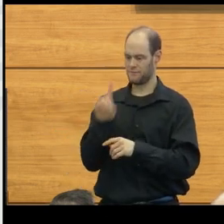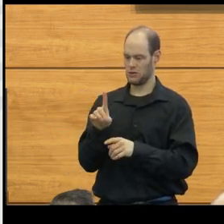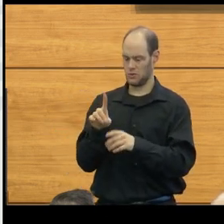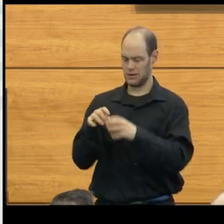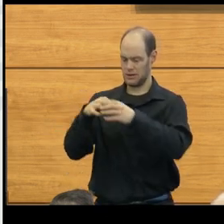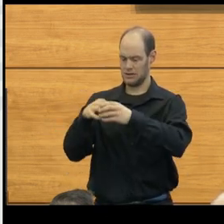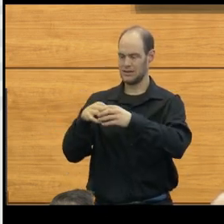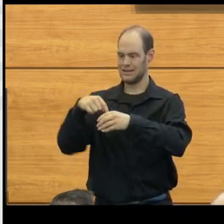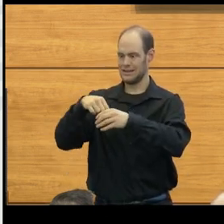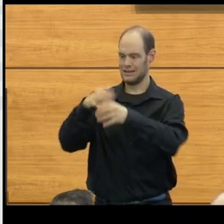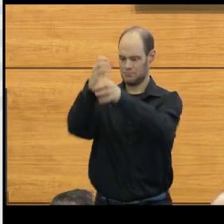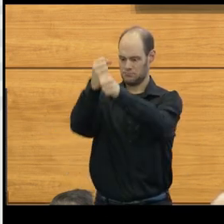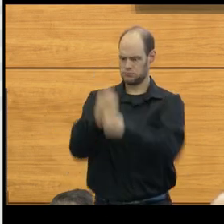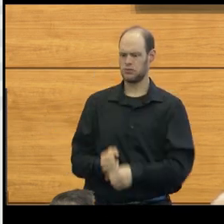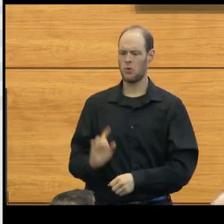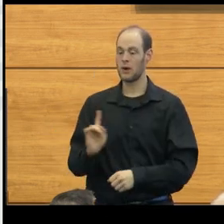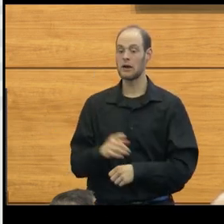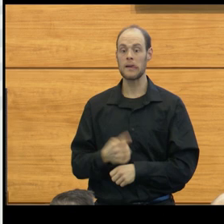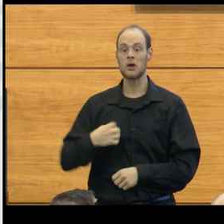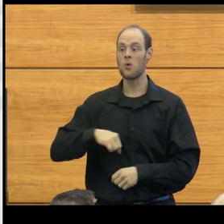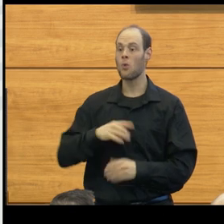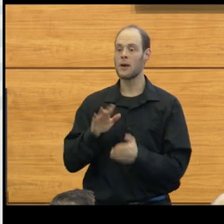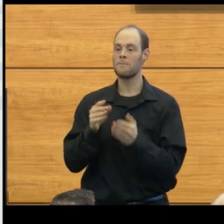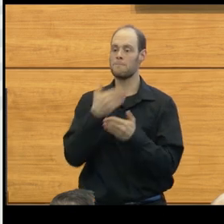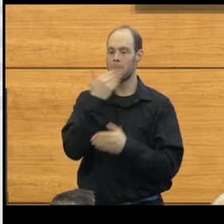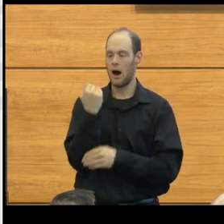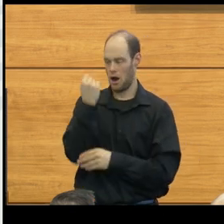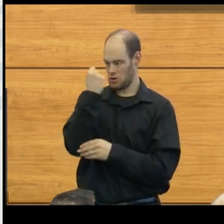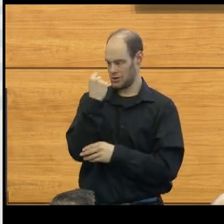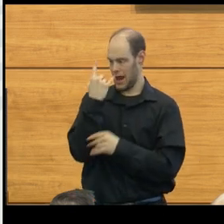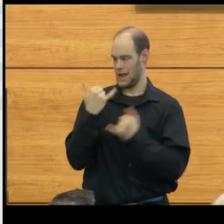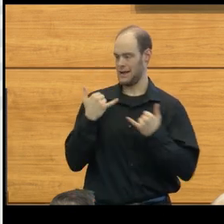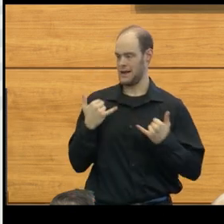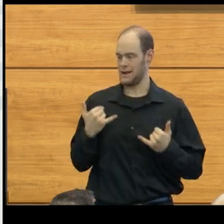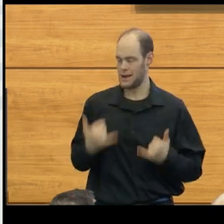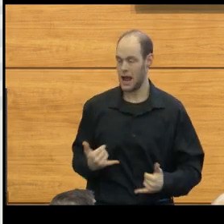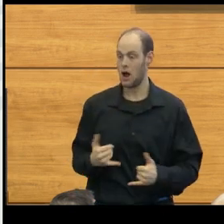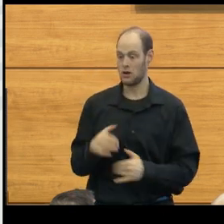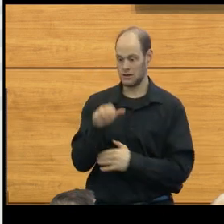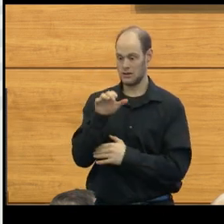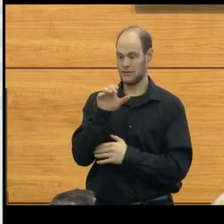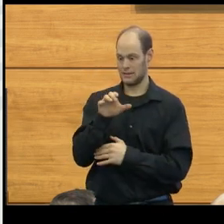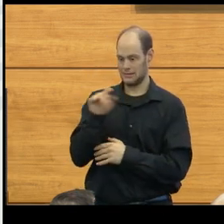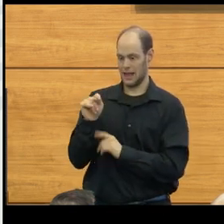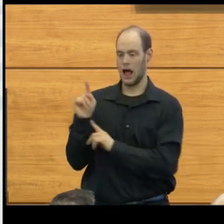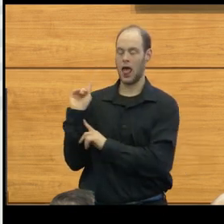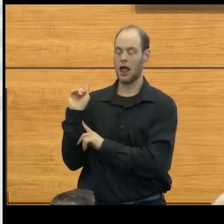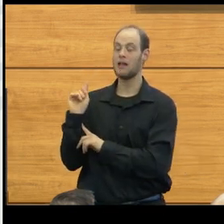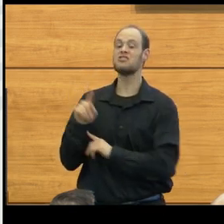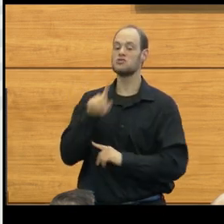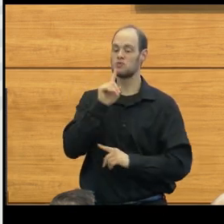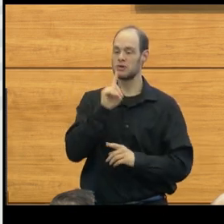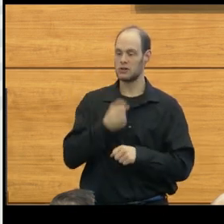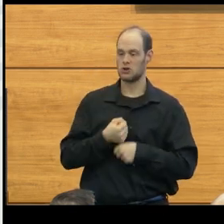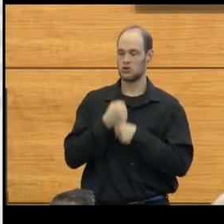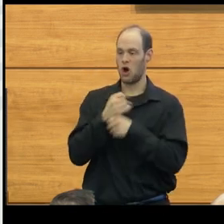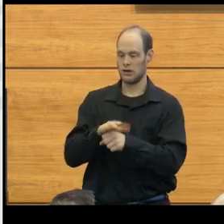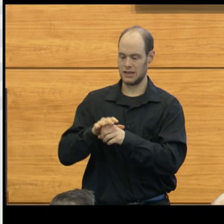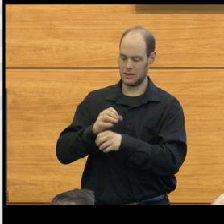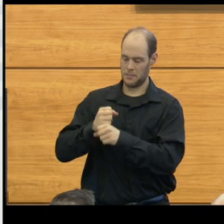within the spinal cord, we've been able to understand now that those cerebellar tonsils can actually act as a piston,